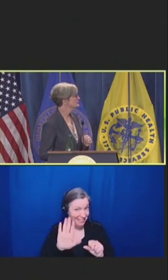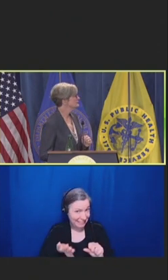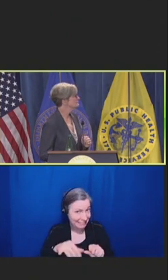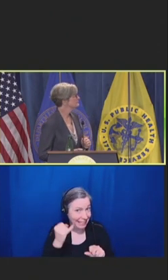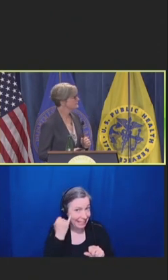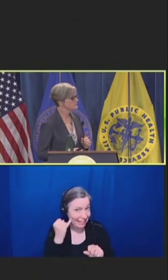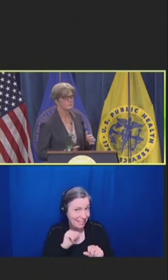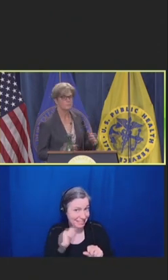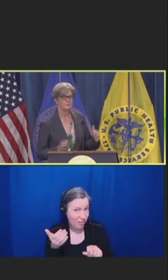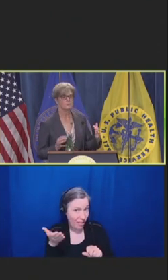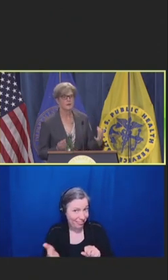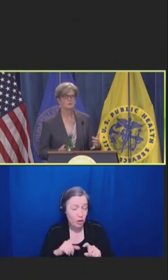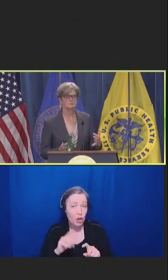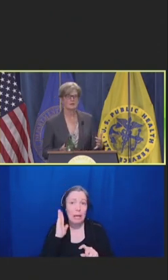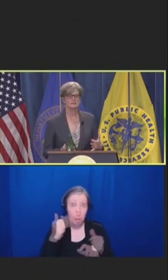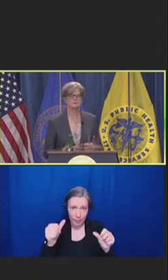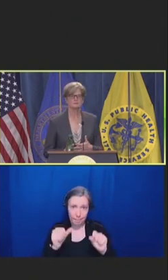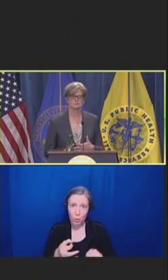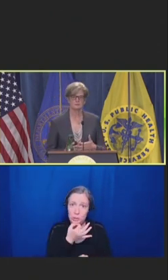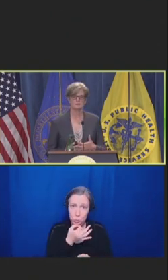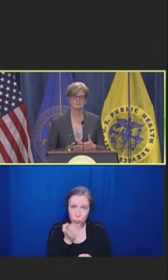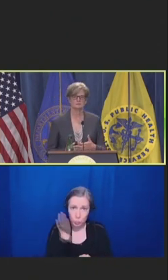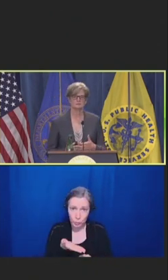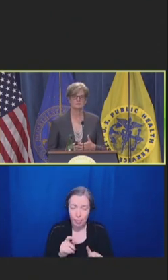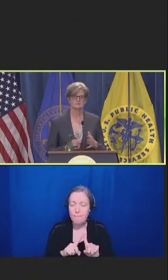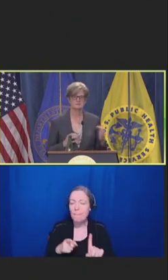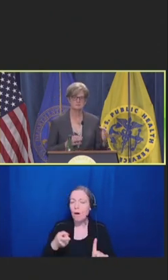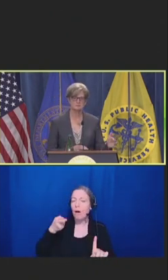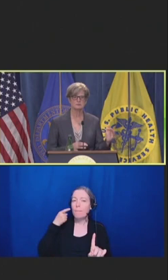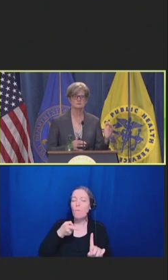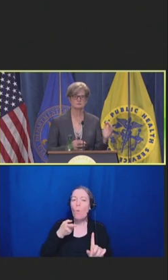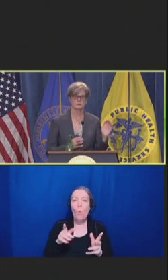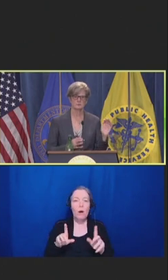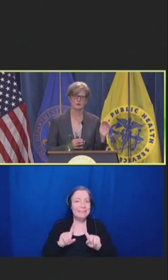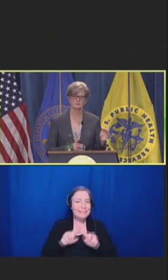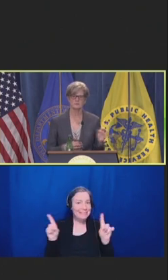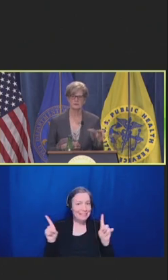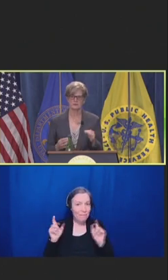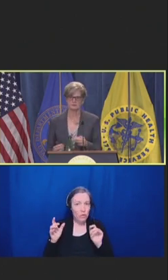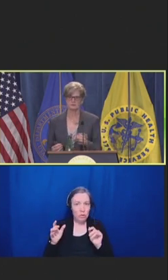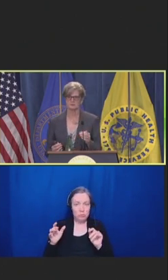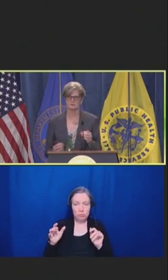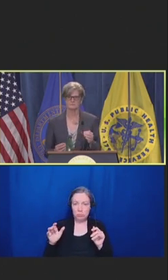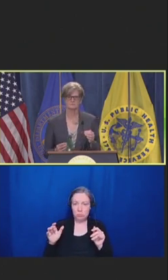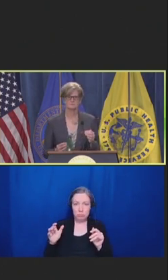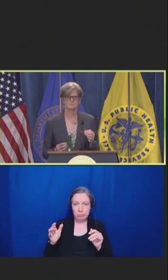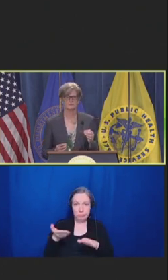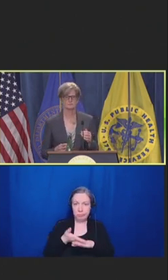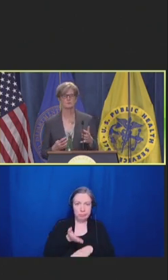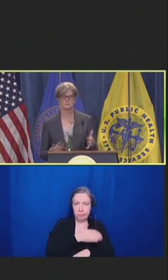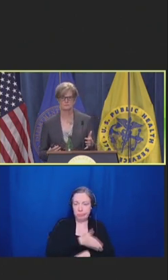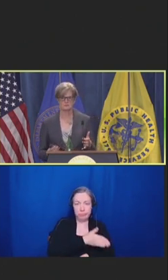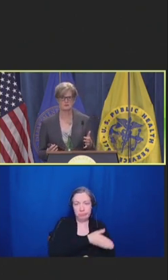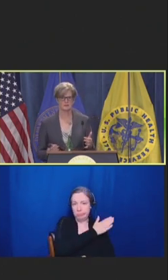But the bottom line from it that's different from all of the other reports that have come